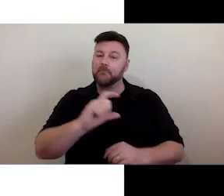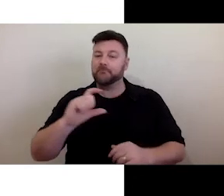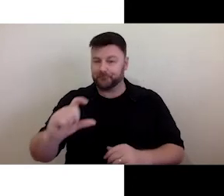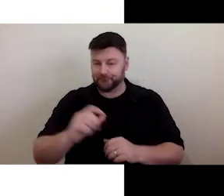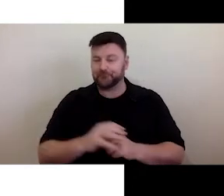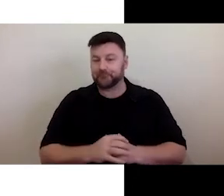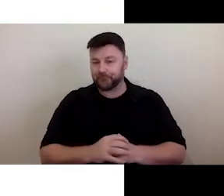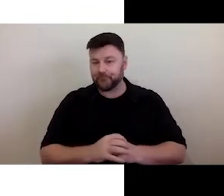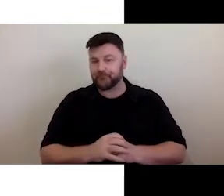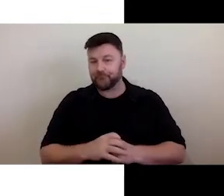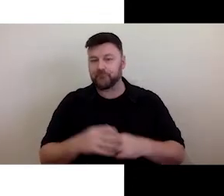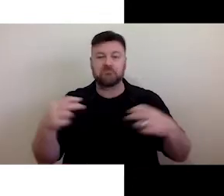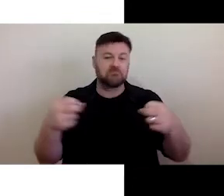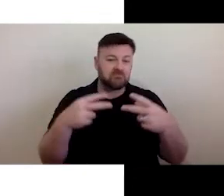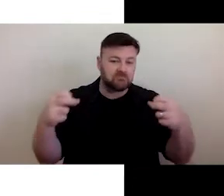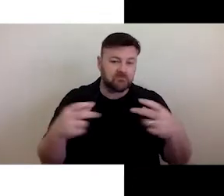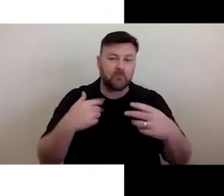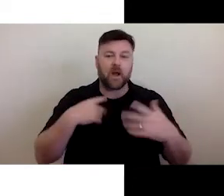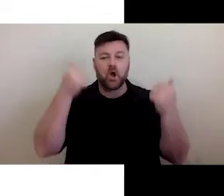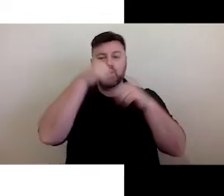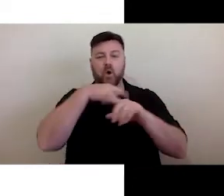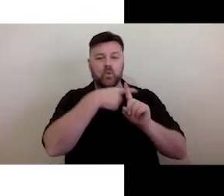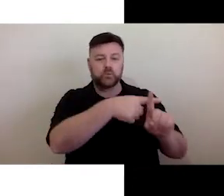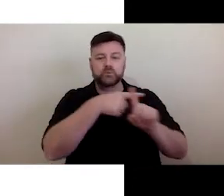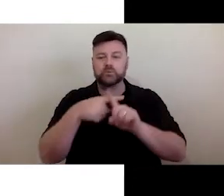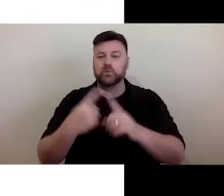have them on. There are companies that can, again, around Australia,